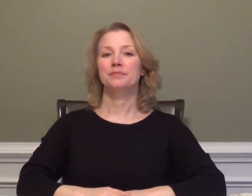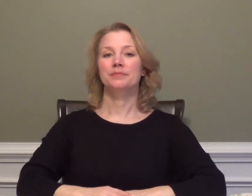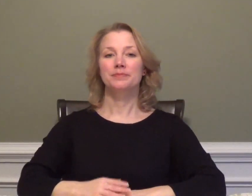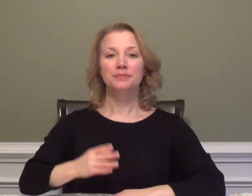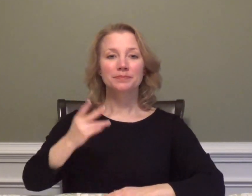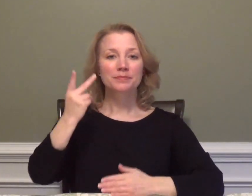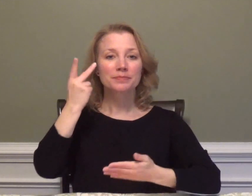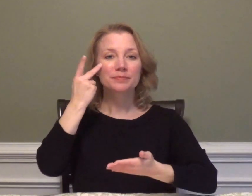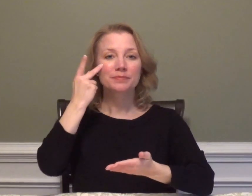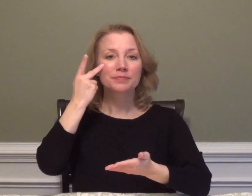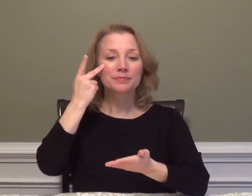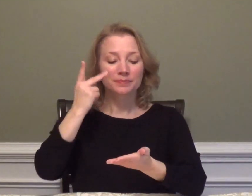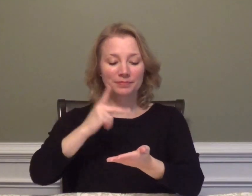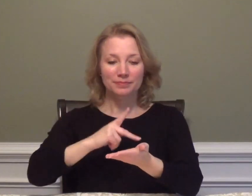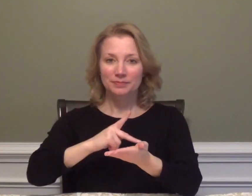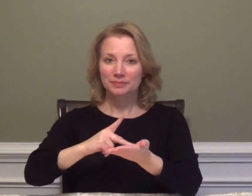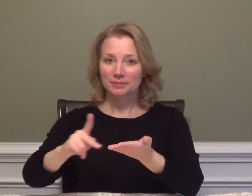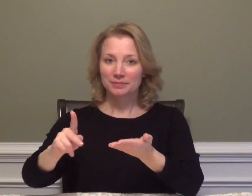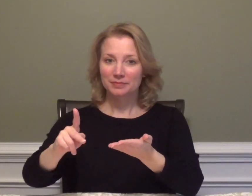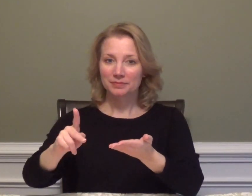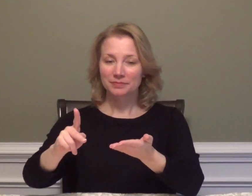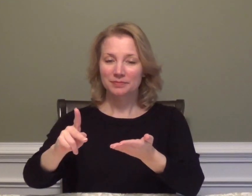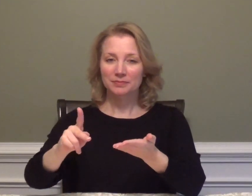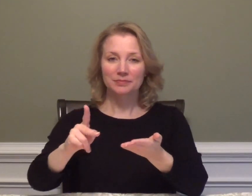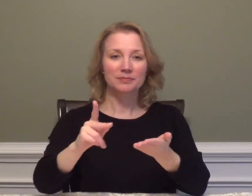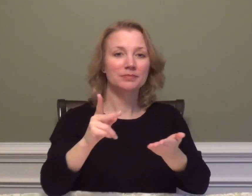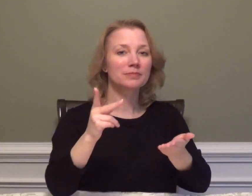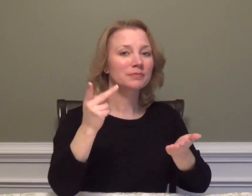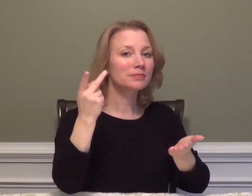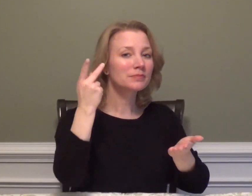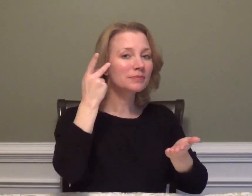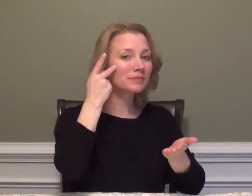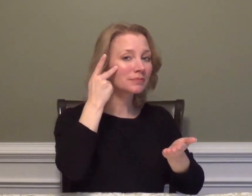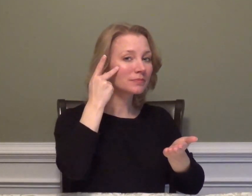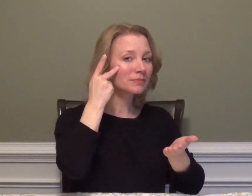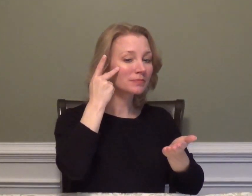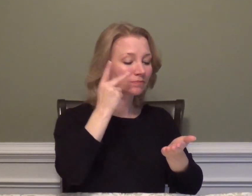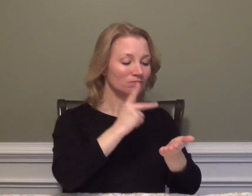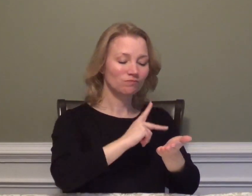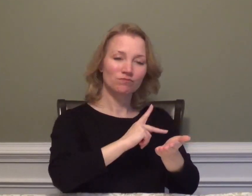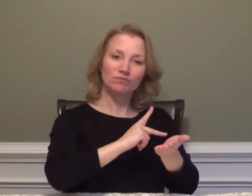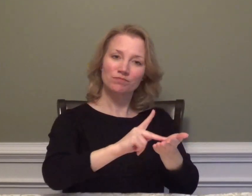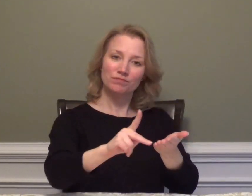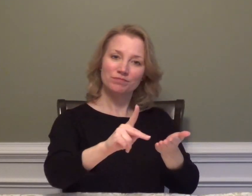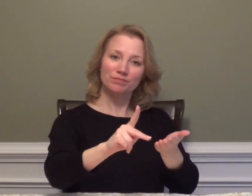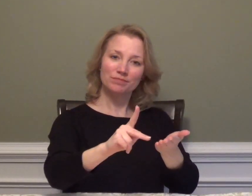SECRETARY